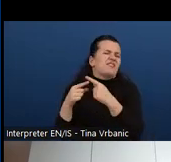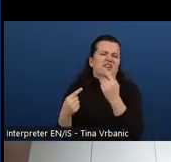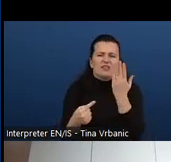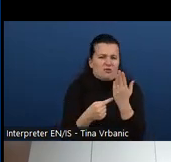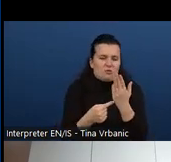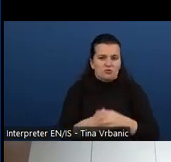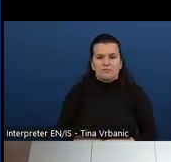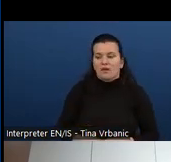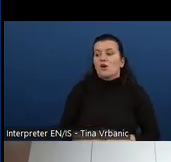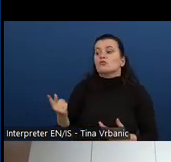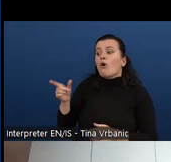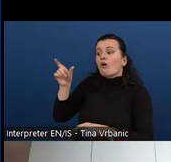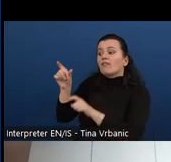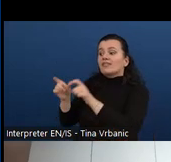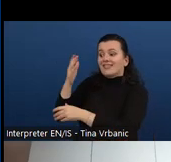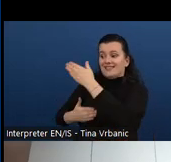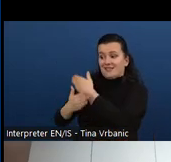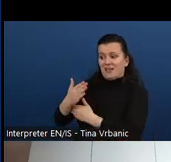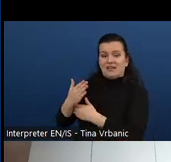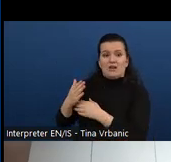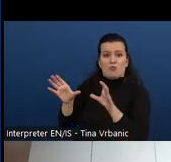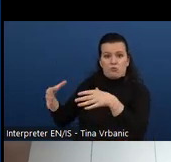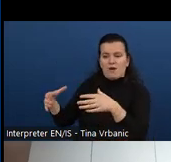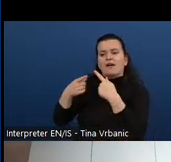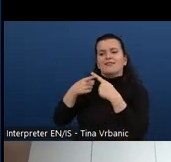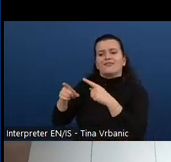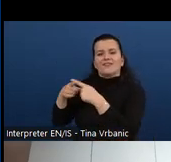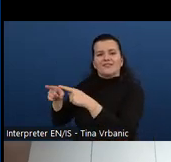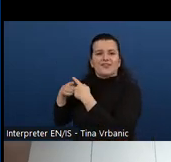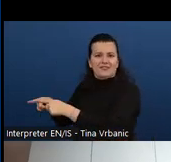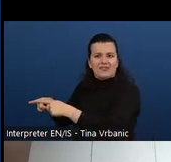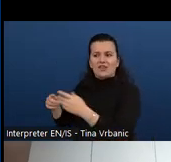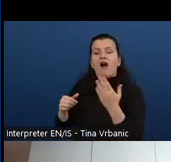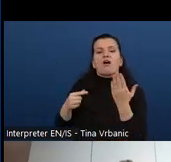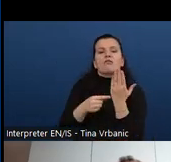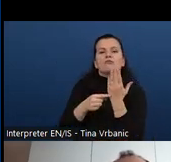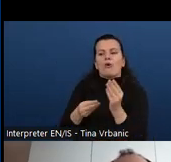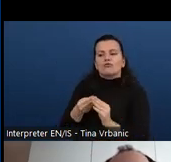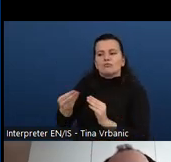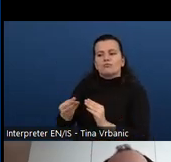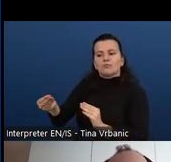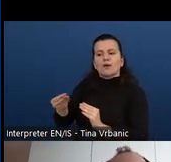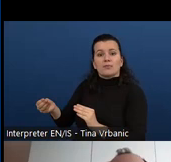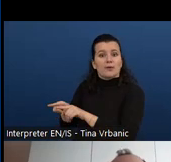exist. We don't do that much of a categorization.